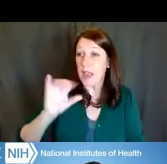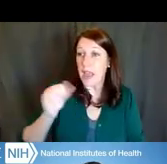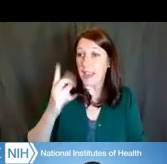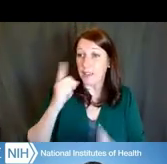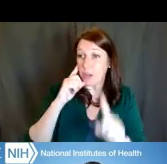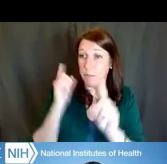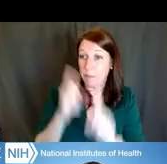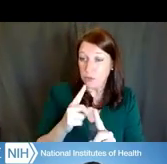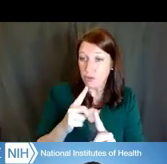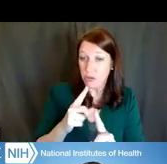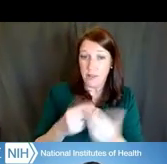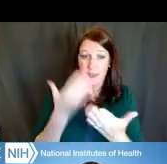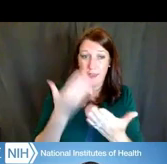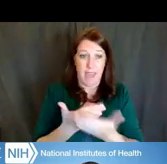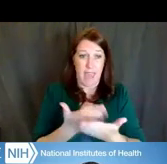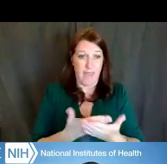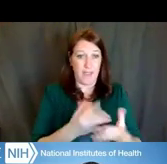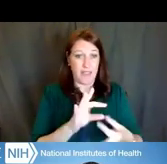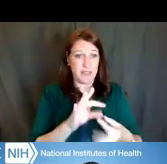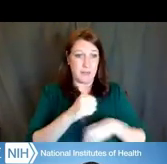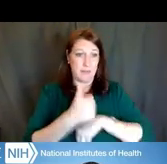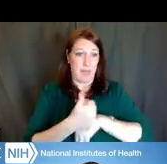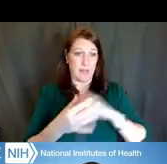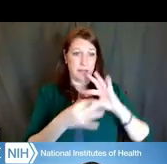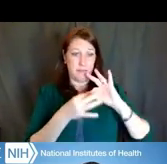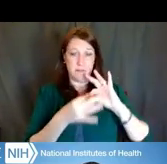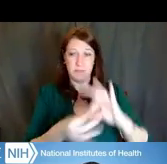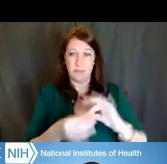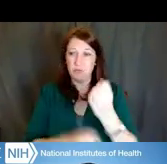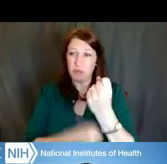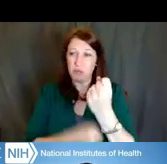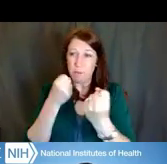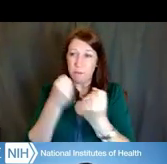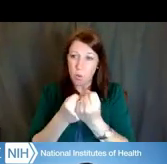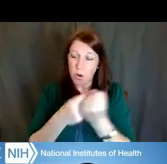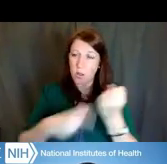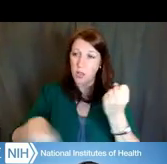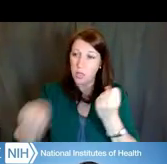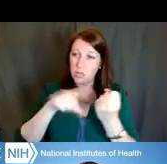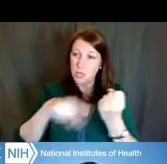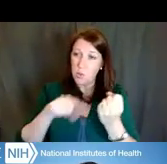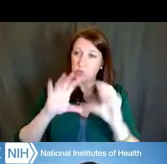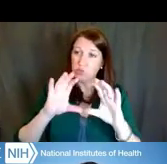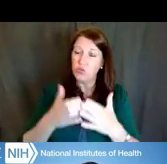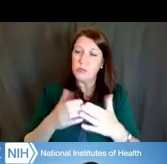the evidence-based supporting, the designation of certain groups as nationally underrepresented in science,